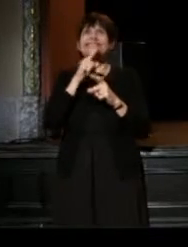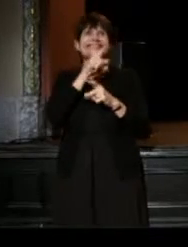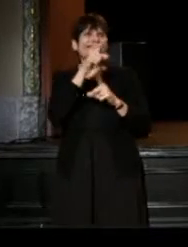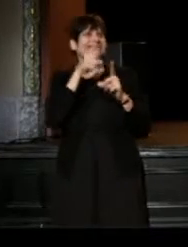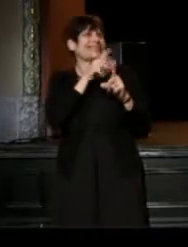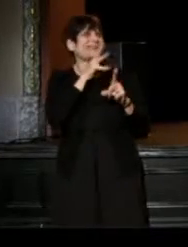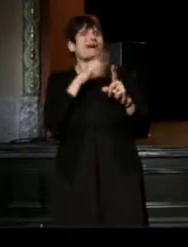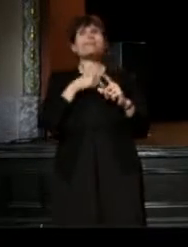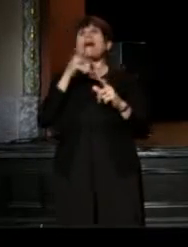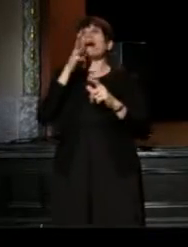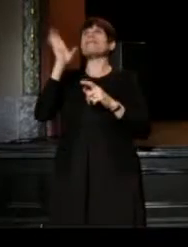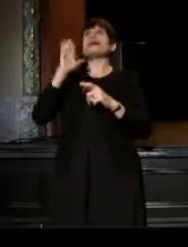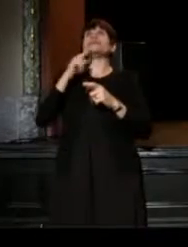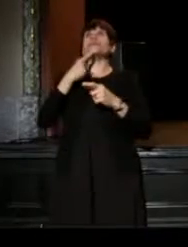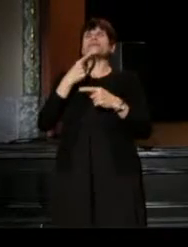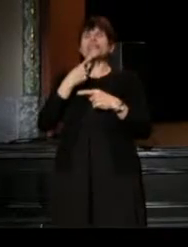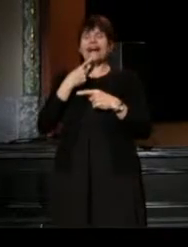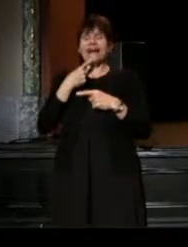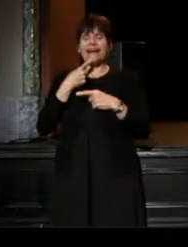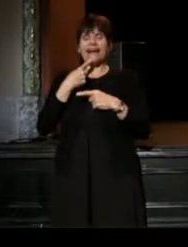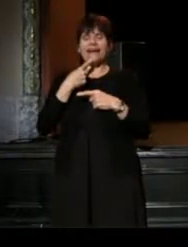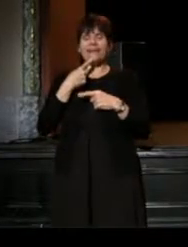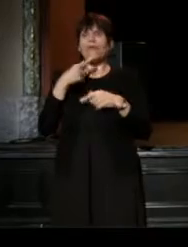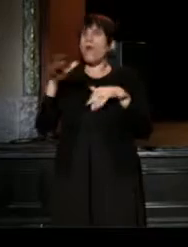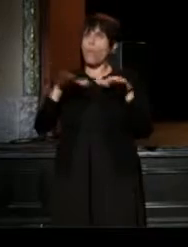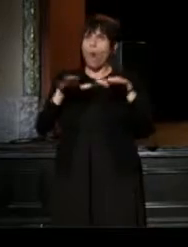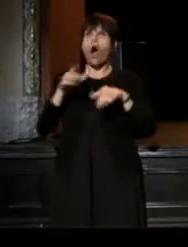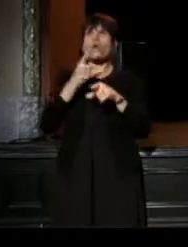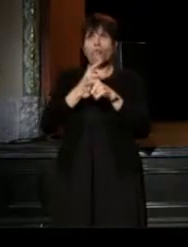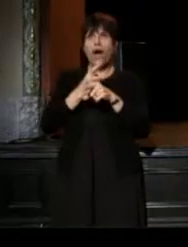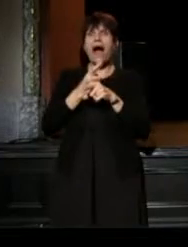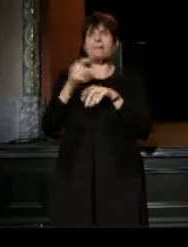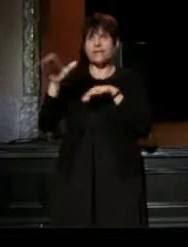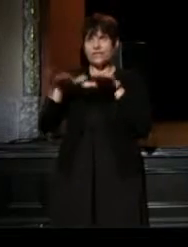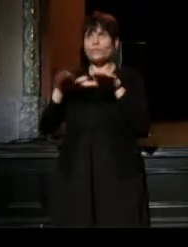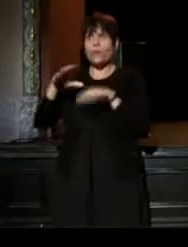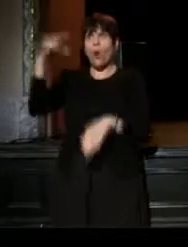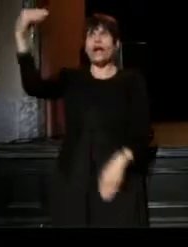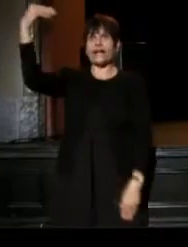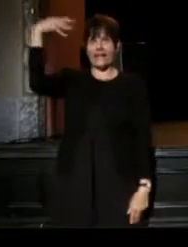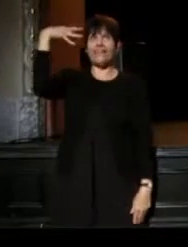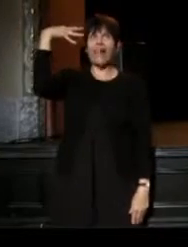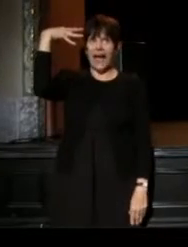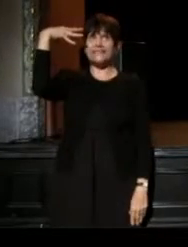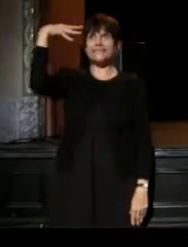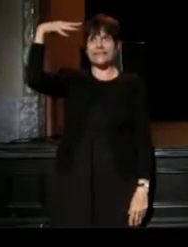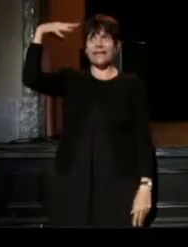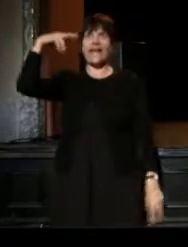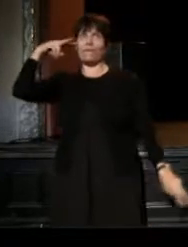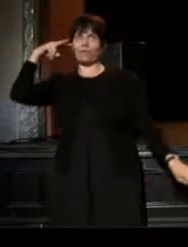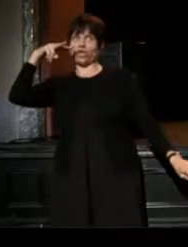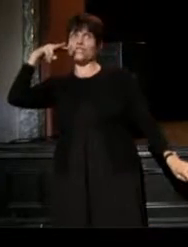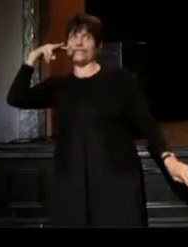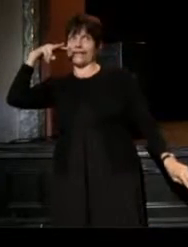My mother used to say, "You better walk right, because you are going to be walking in the light and everybody is going to see."